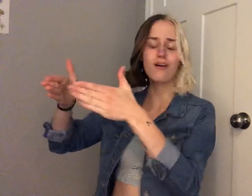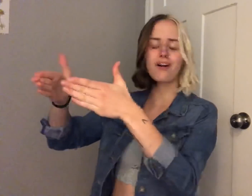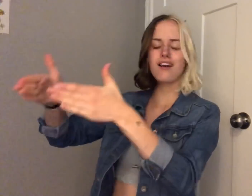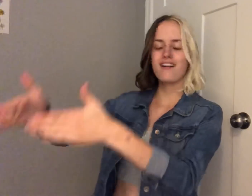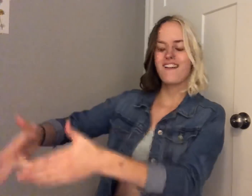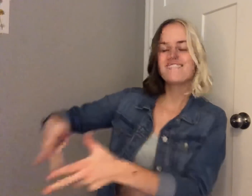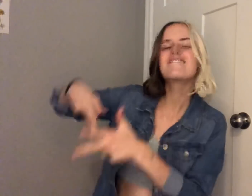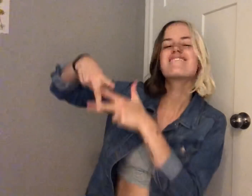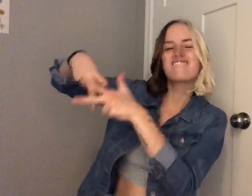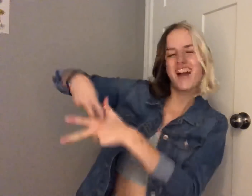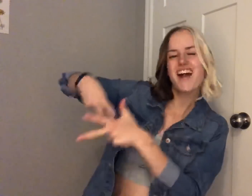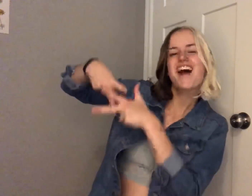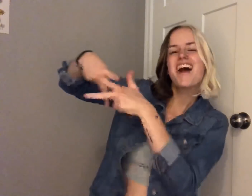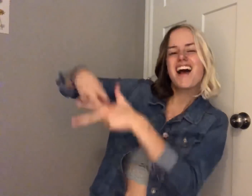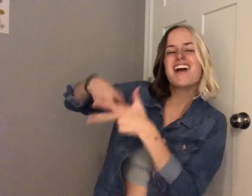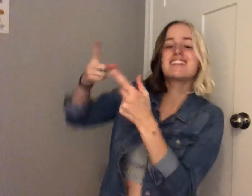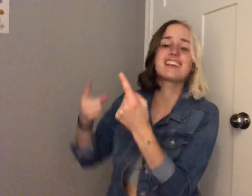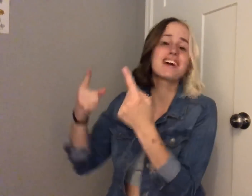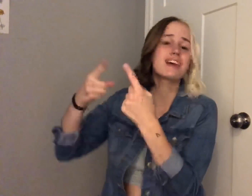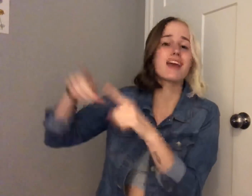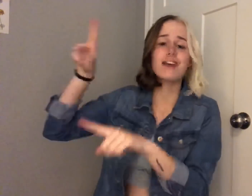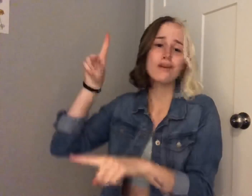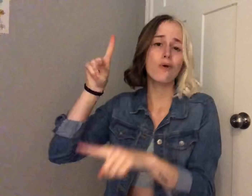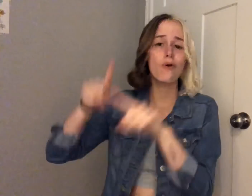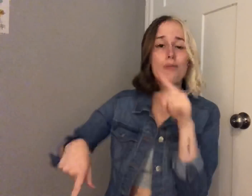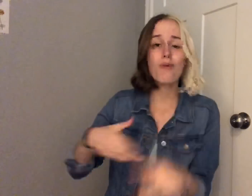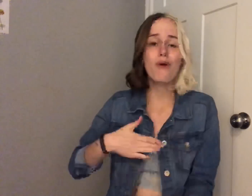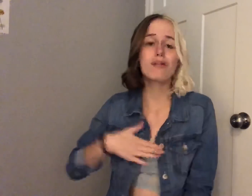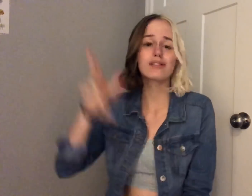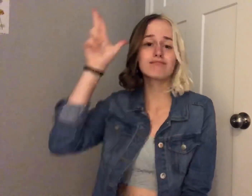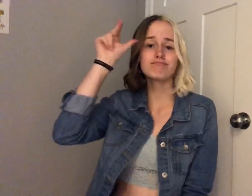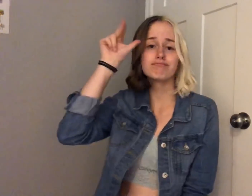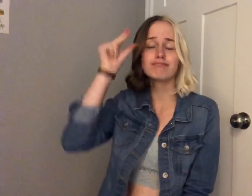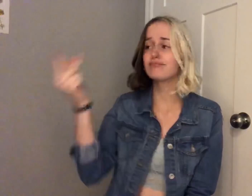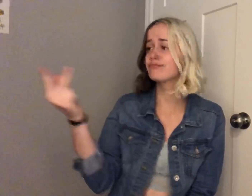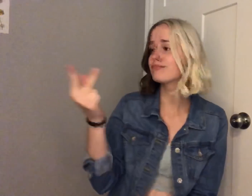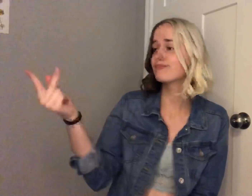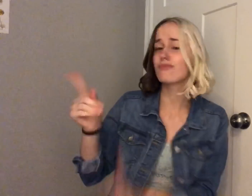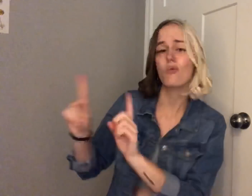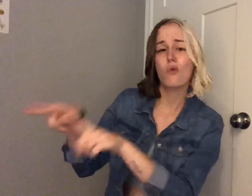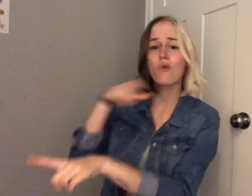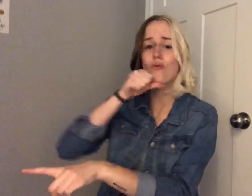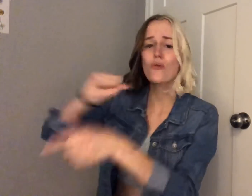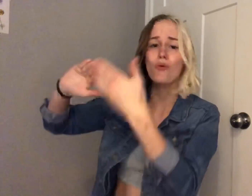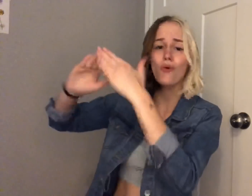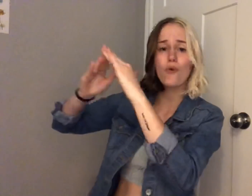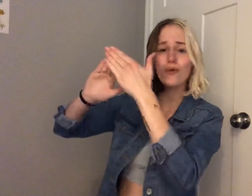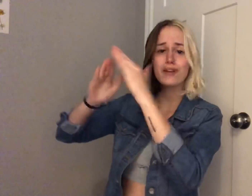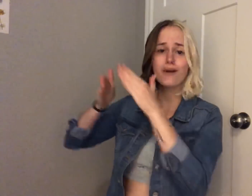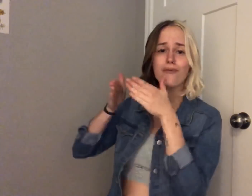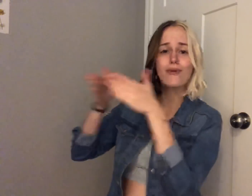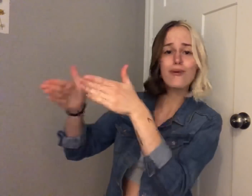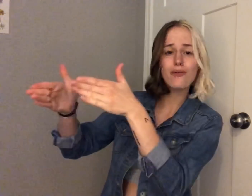I'm gonna ride 'til I can't no more I'm gonna take my horse to the old town road